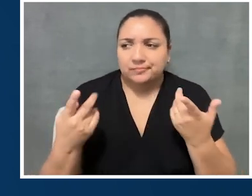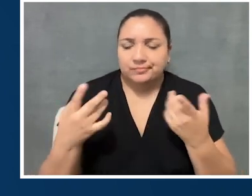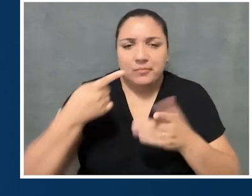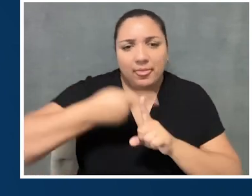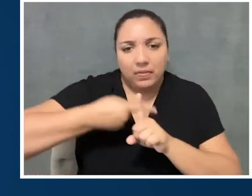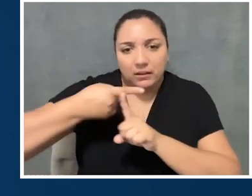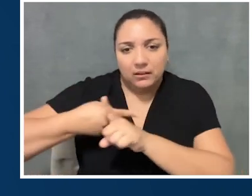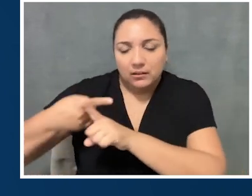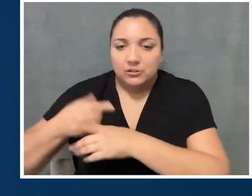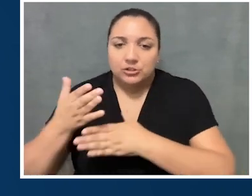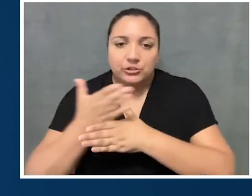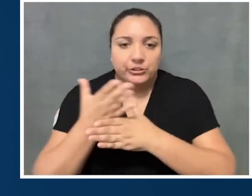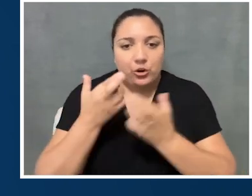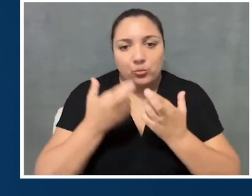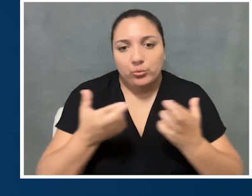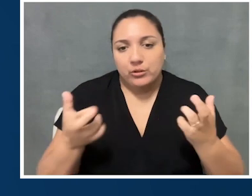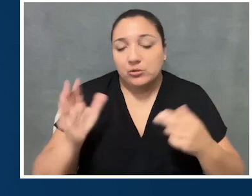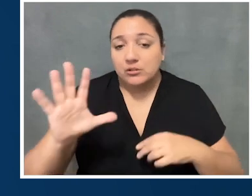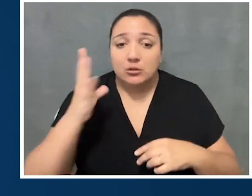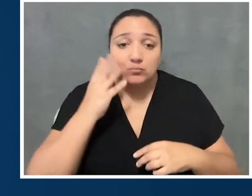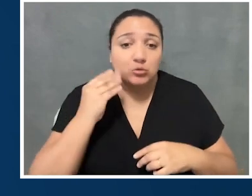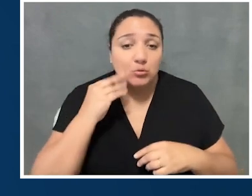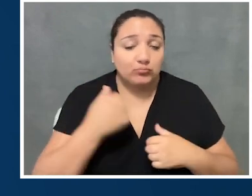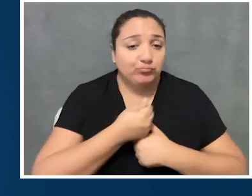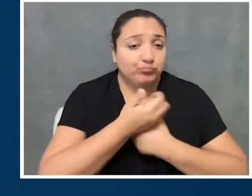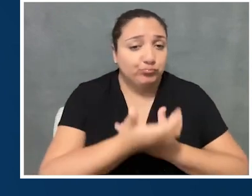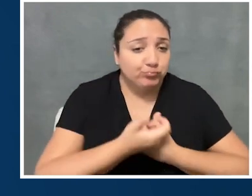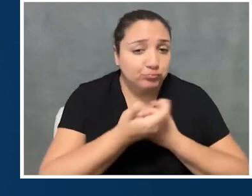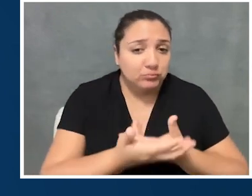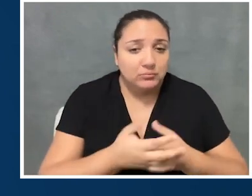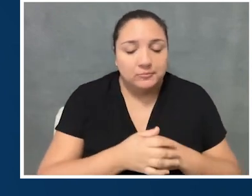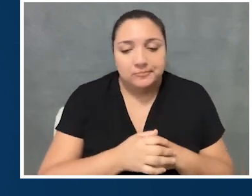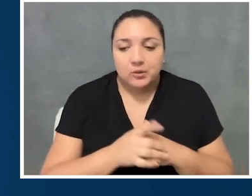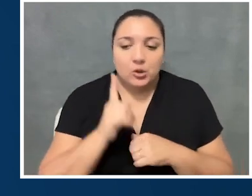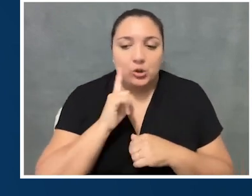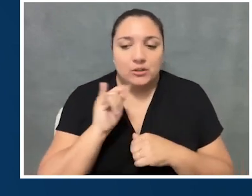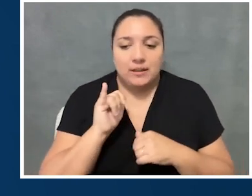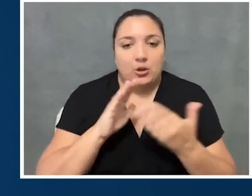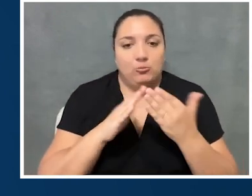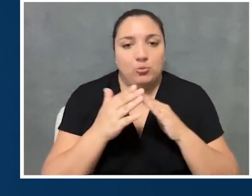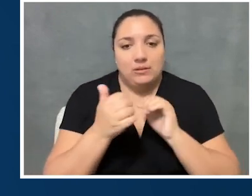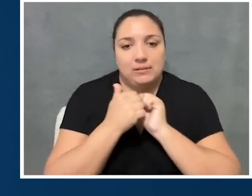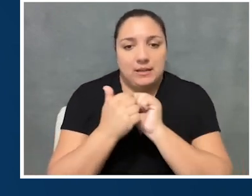meet monthly and share resources, talk about their experiences. Just sort of be a community together.